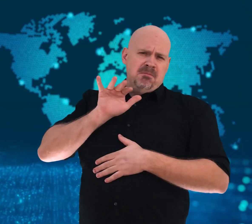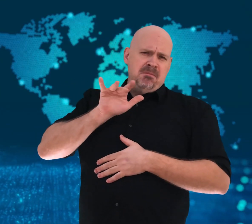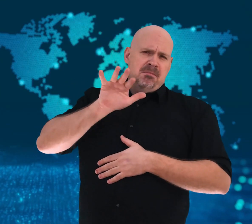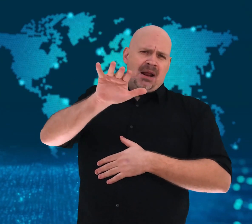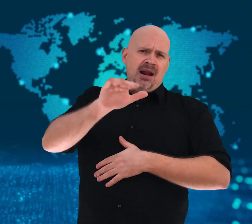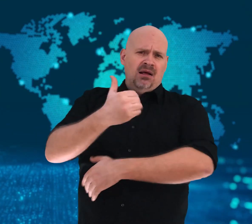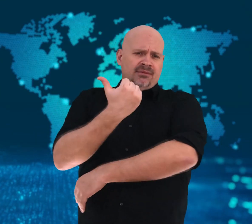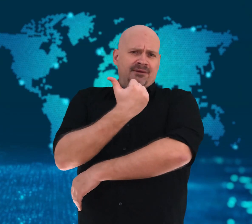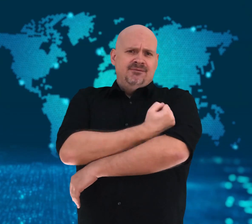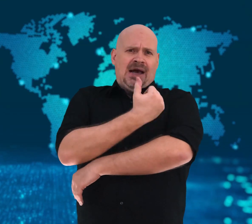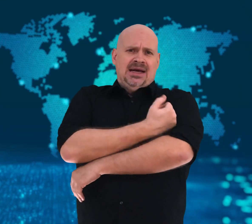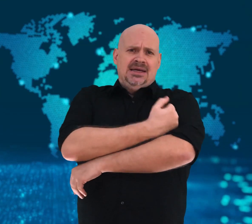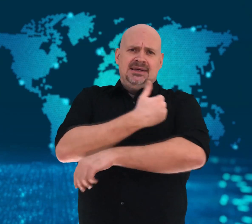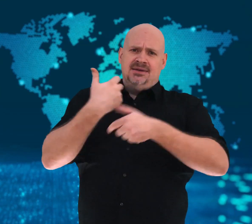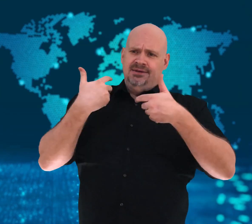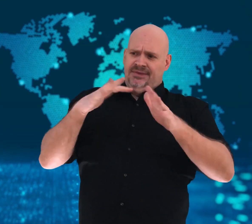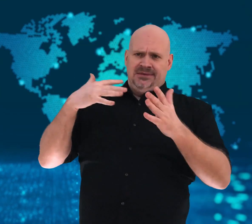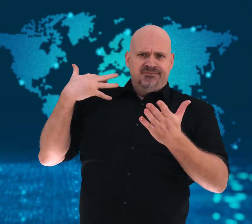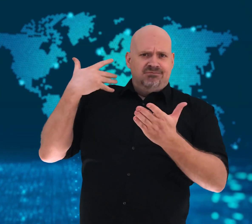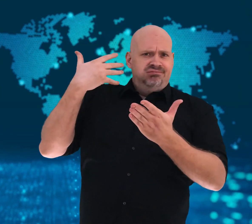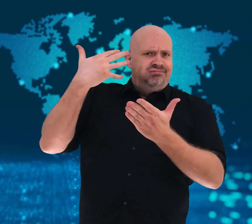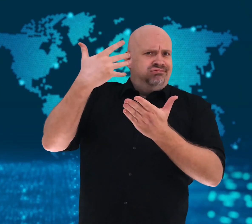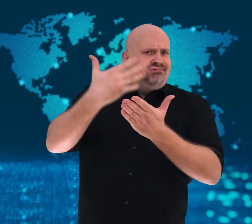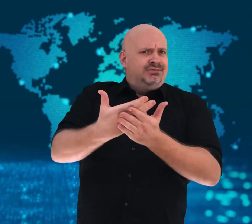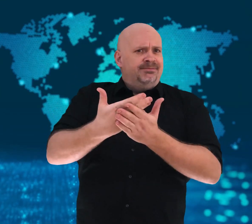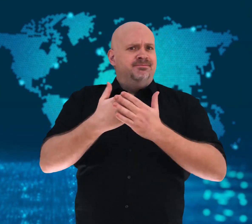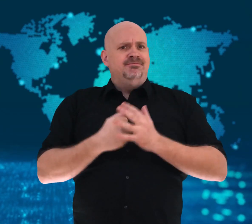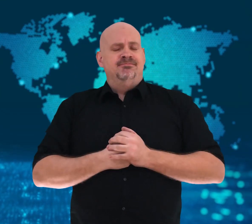billion COVID-19 vaccines.